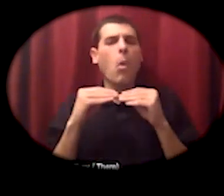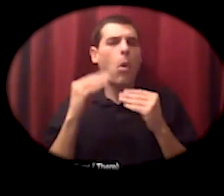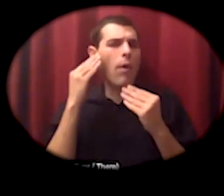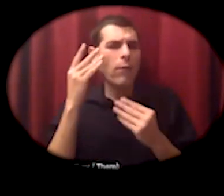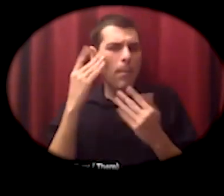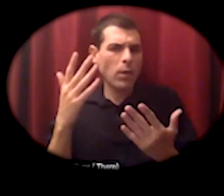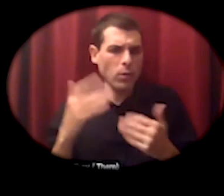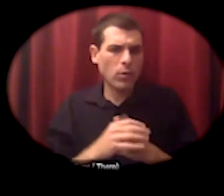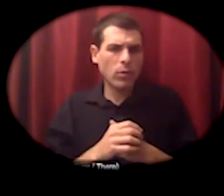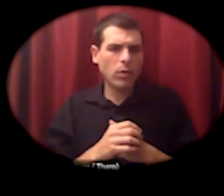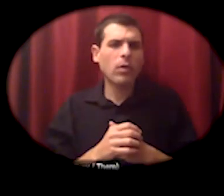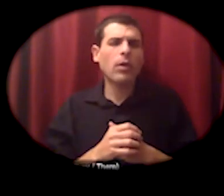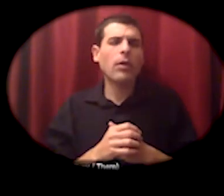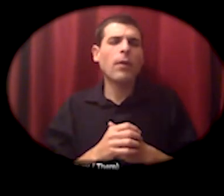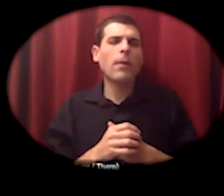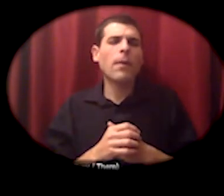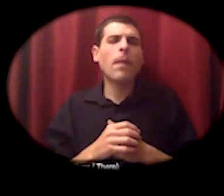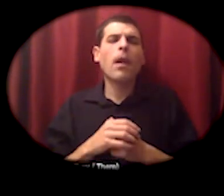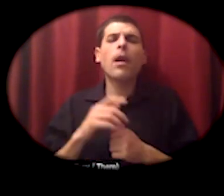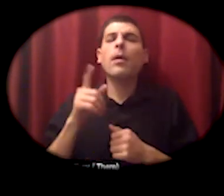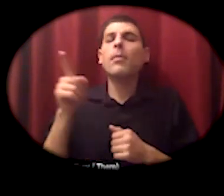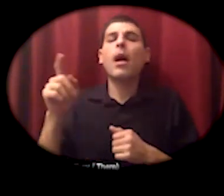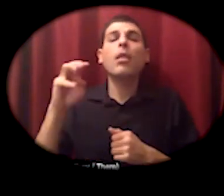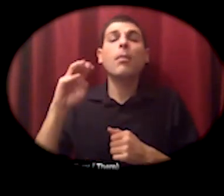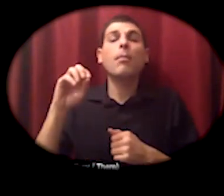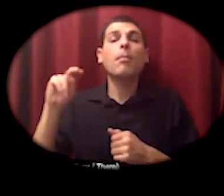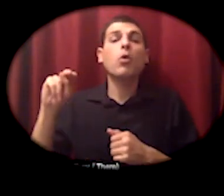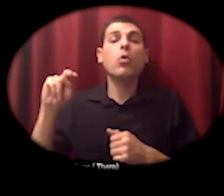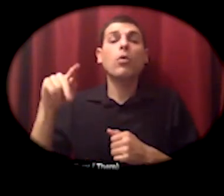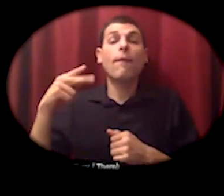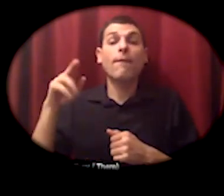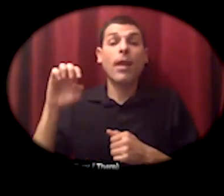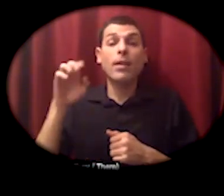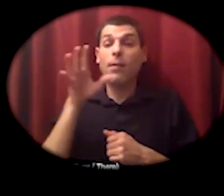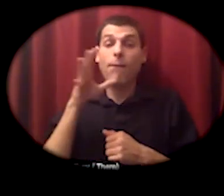on the moon phase farmers website soon so that you can see those and